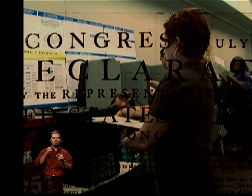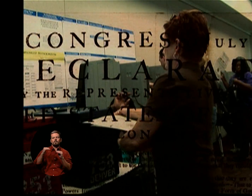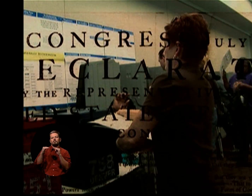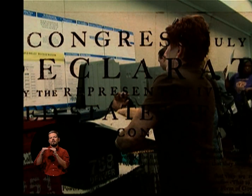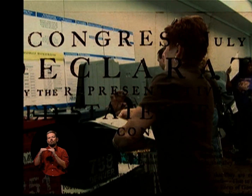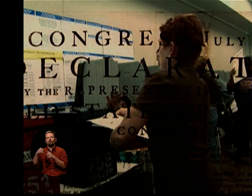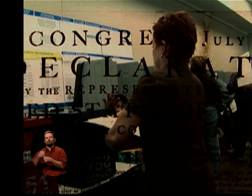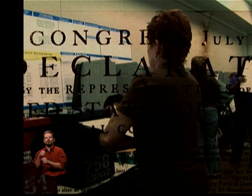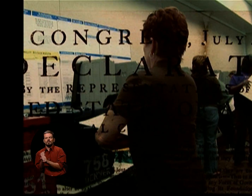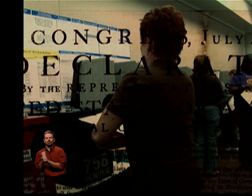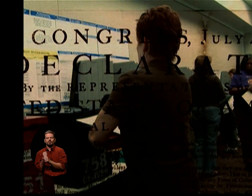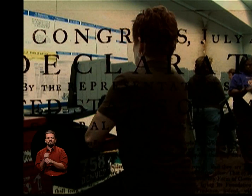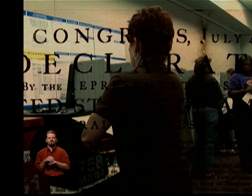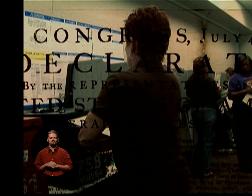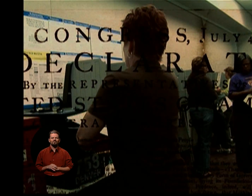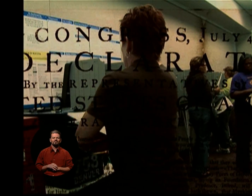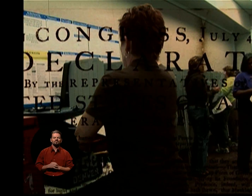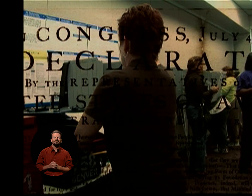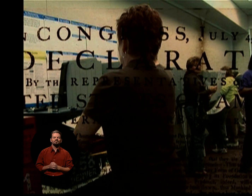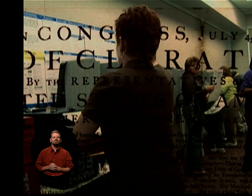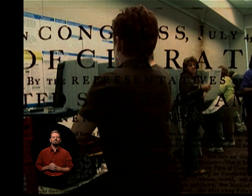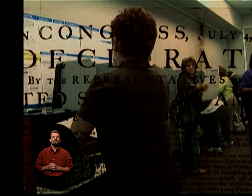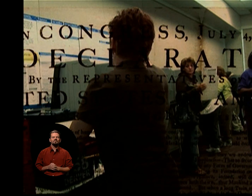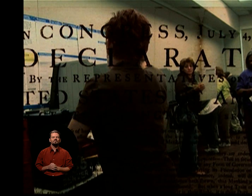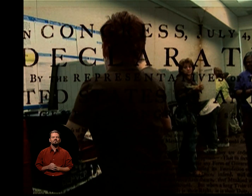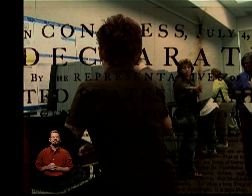"THAT FROM THAT EQUAL CREATION THEY DERIVE RIGHT INHERENT